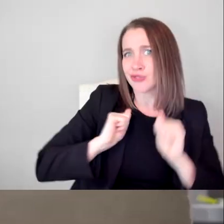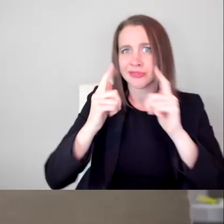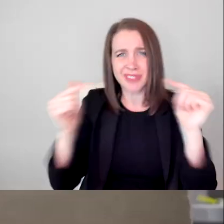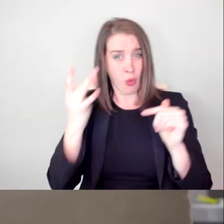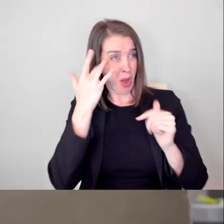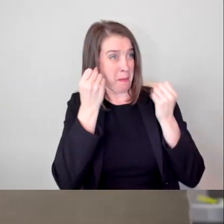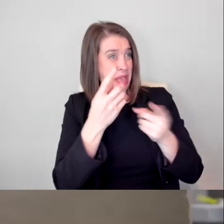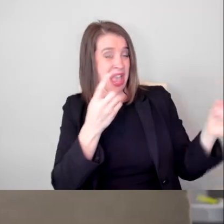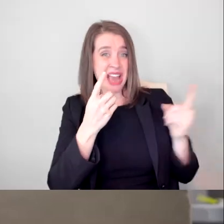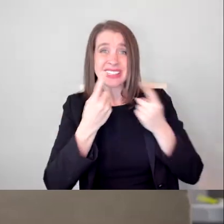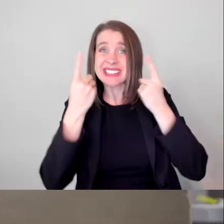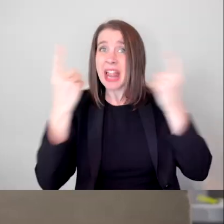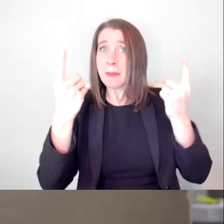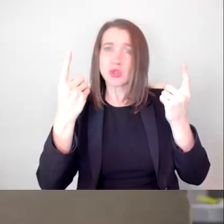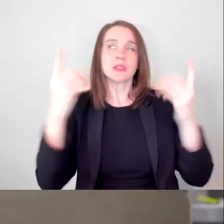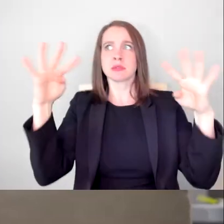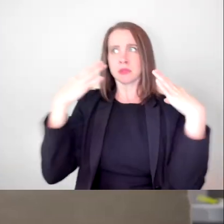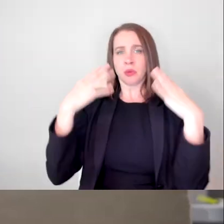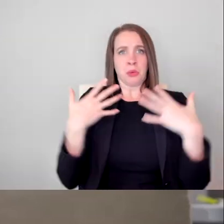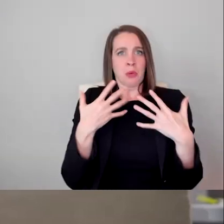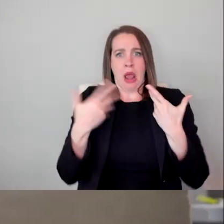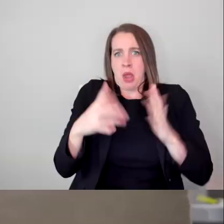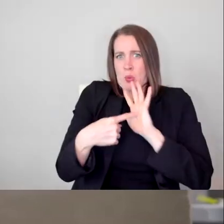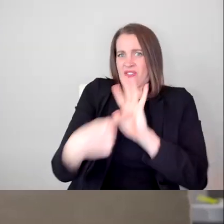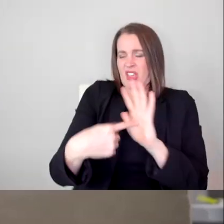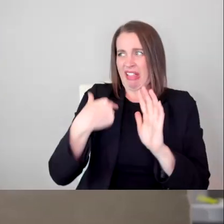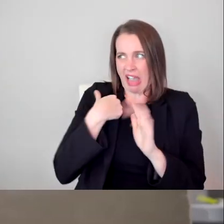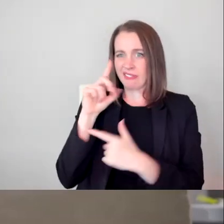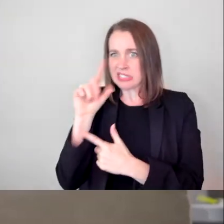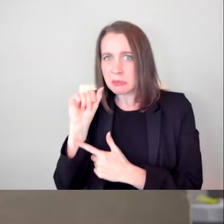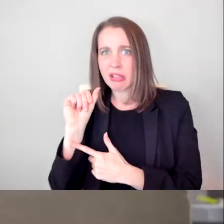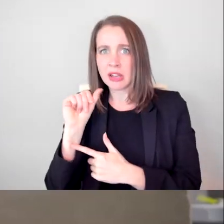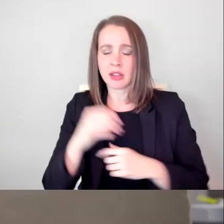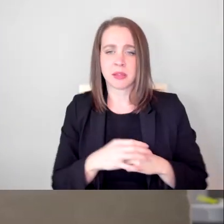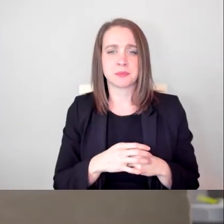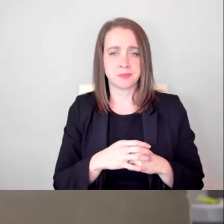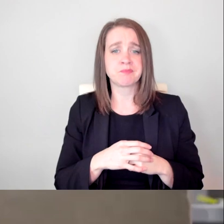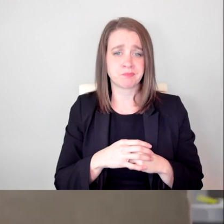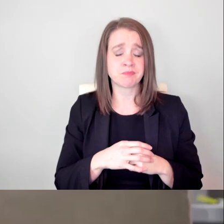fear revealing that they're part of the disability community. So one of the reasons I think it matters,